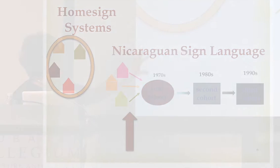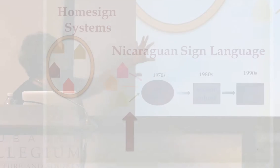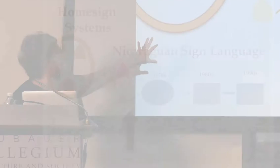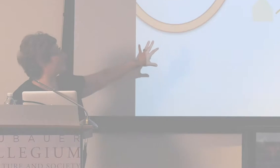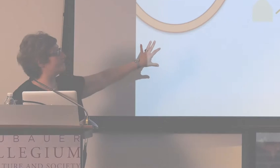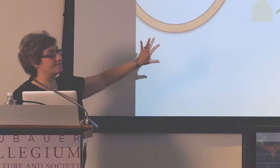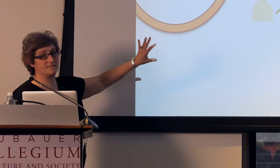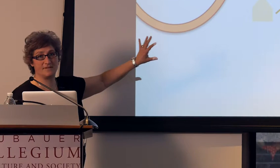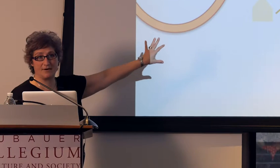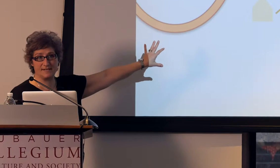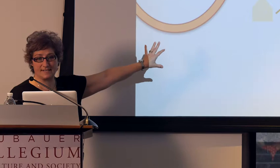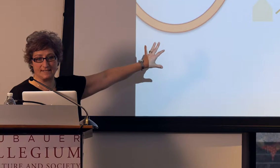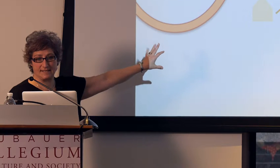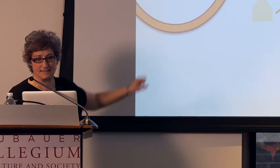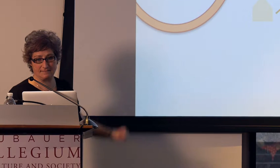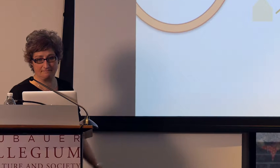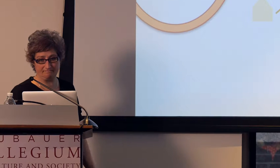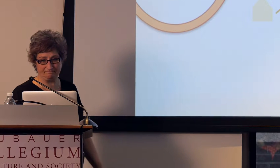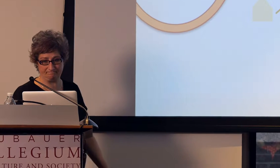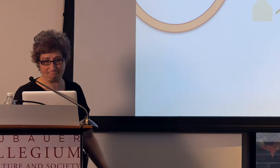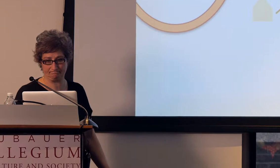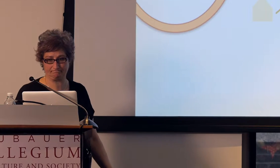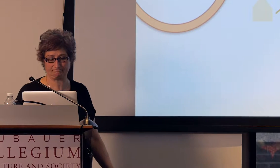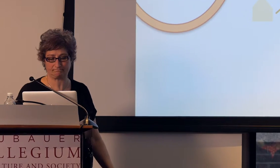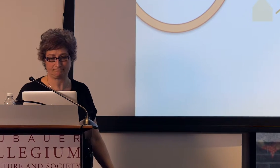Okay, so these roots are very distinct.